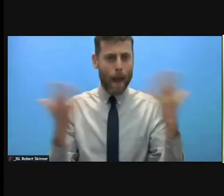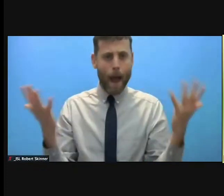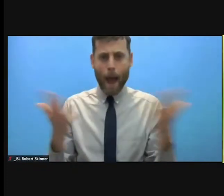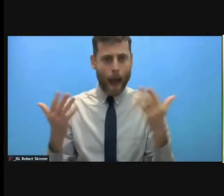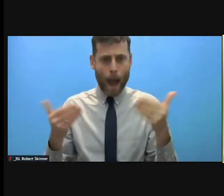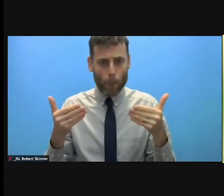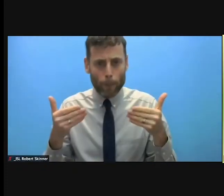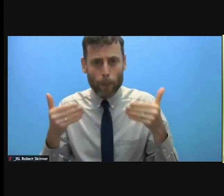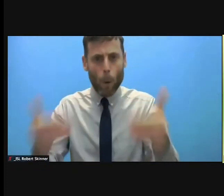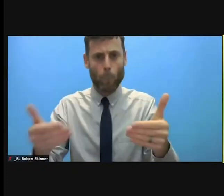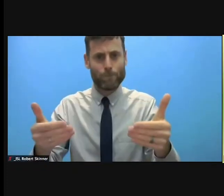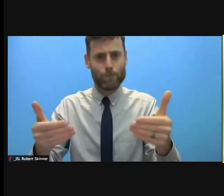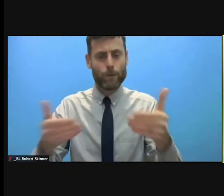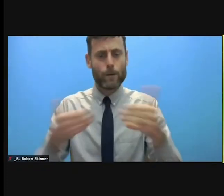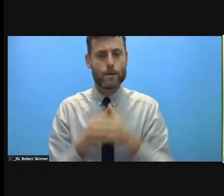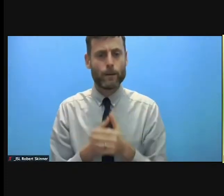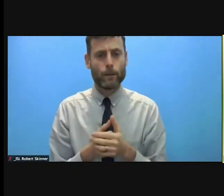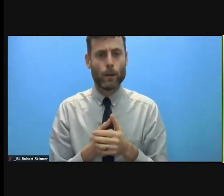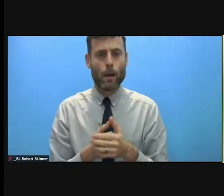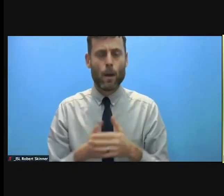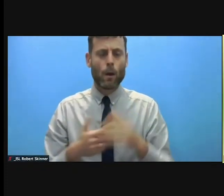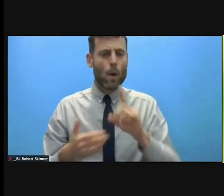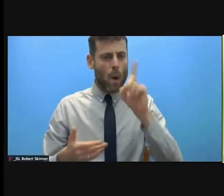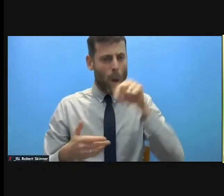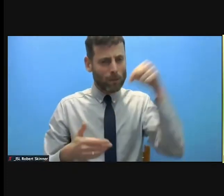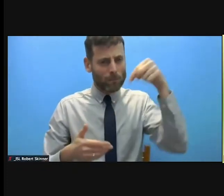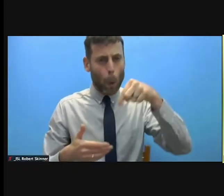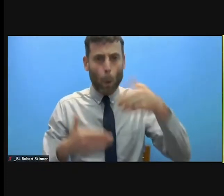approach that we need. In this regard, deer colleagues,